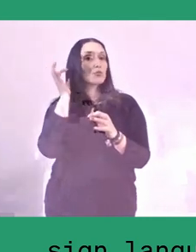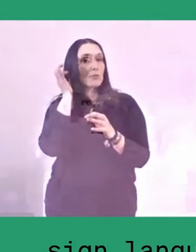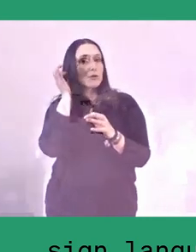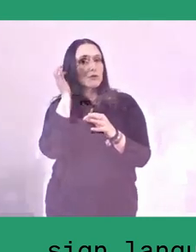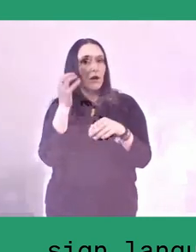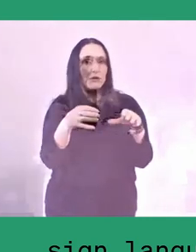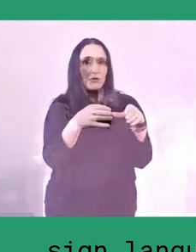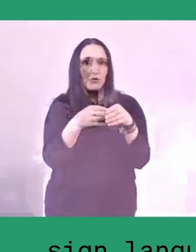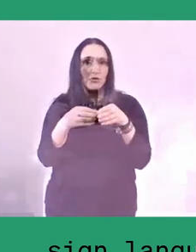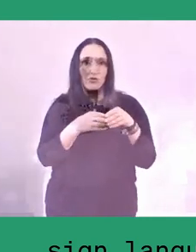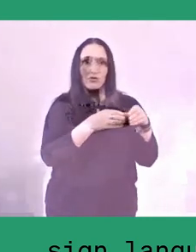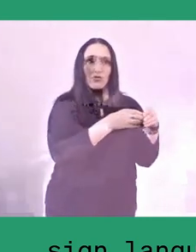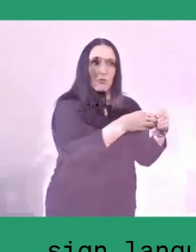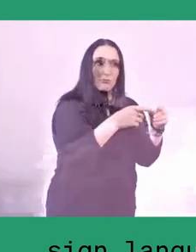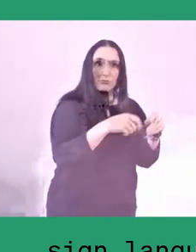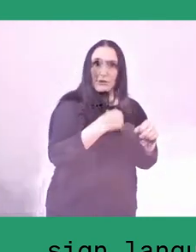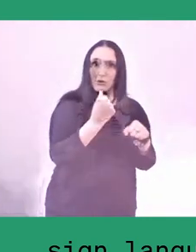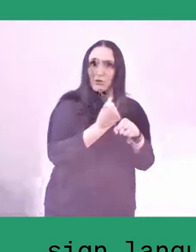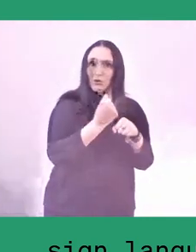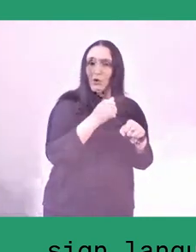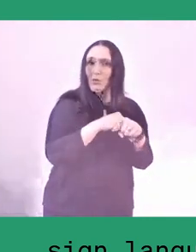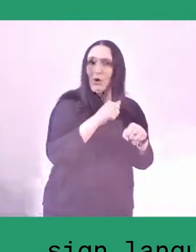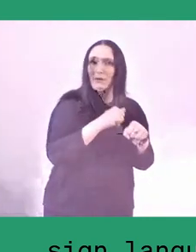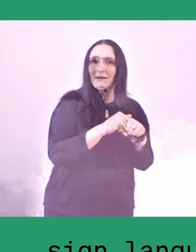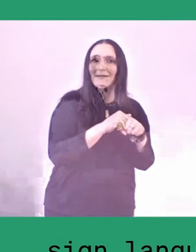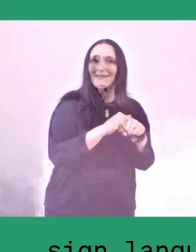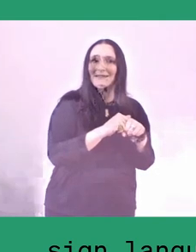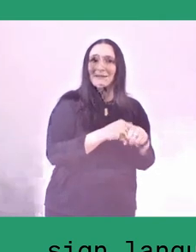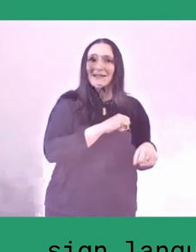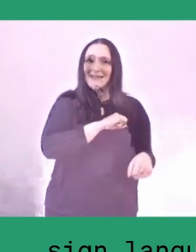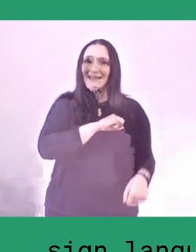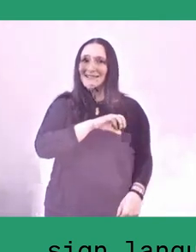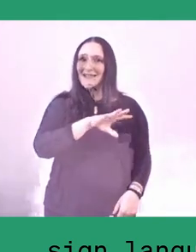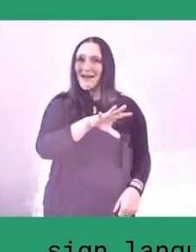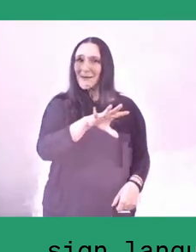For example, the Islamic women leaders